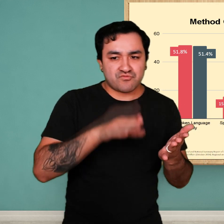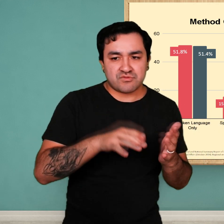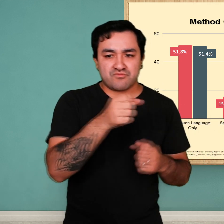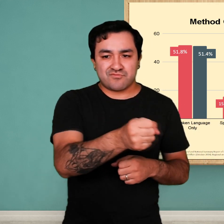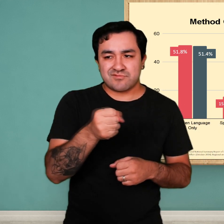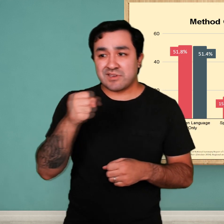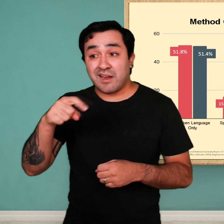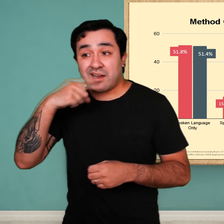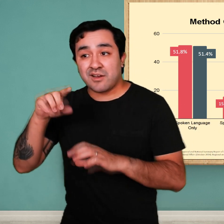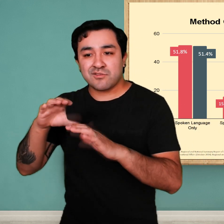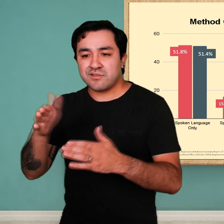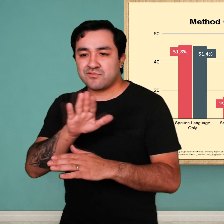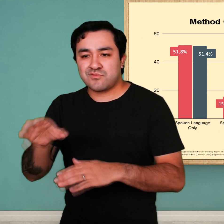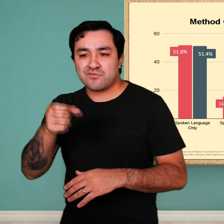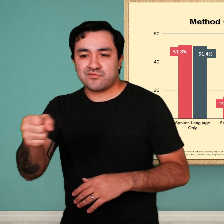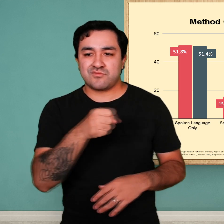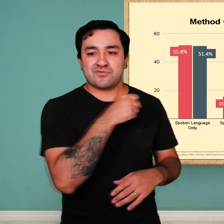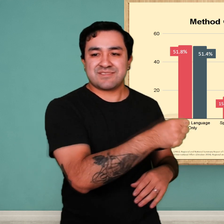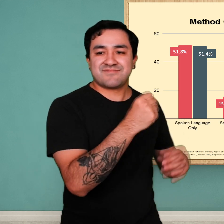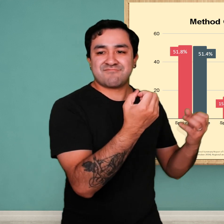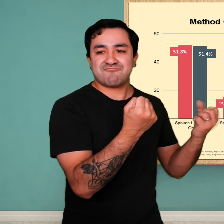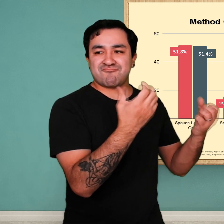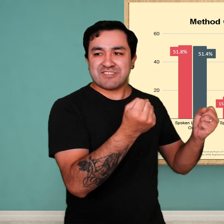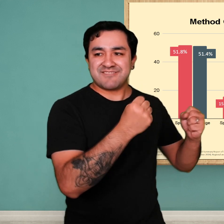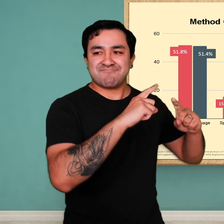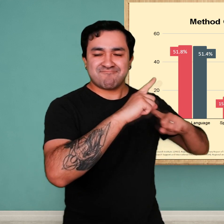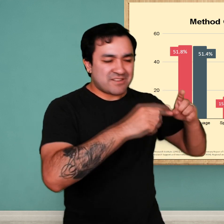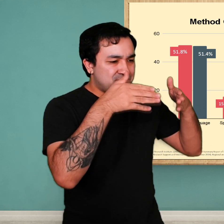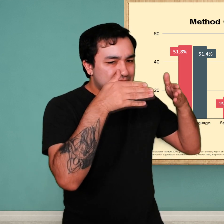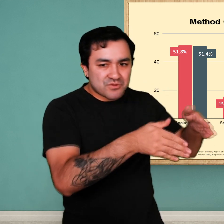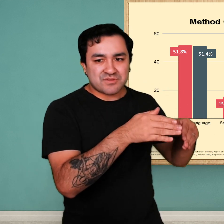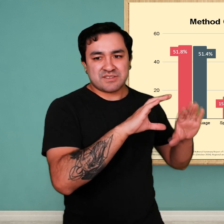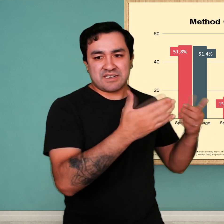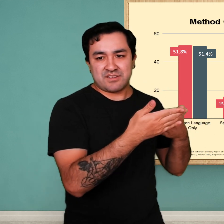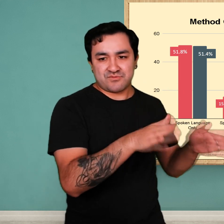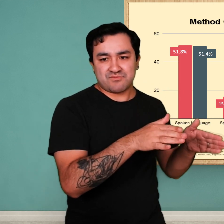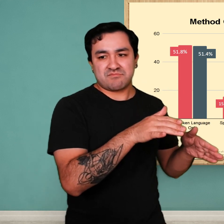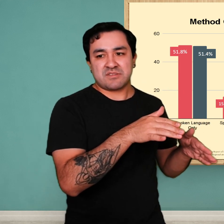impact English learning. Therefore, Deaf students should be in environments that